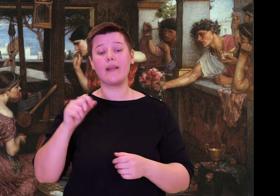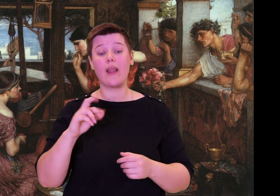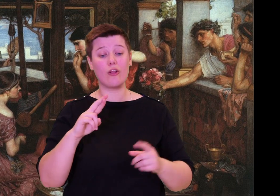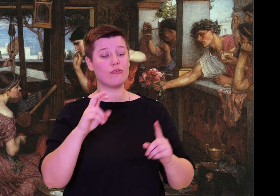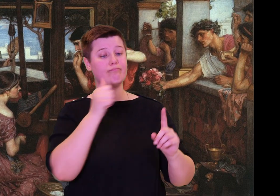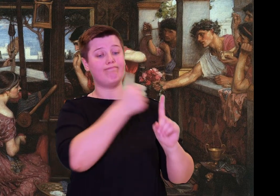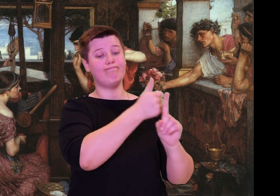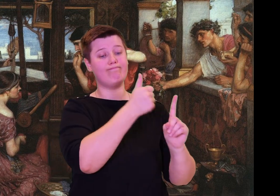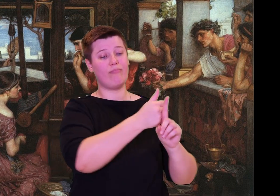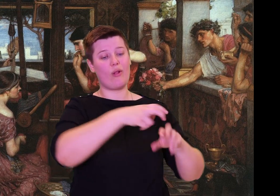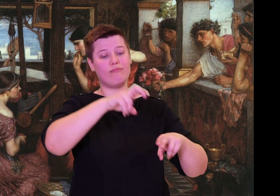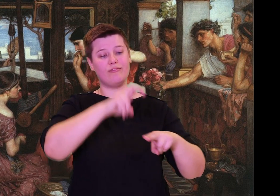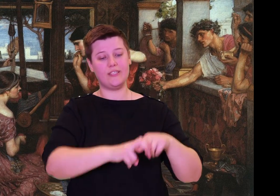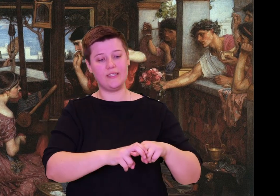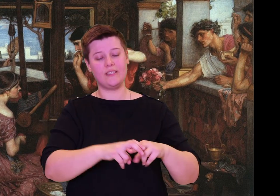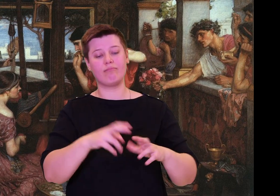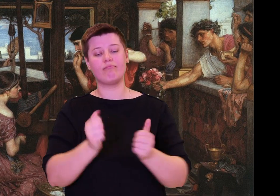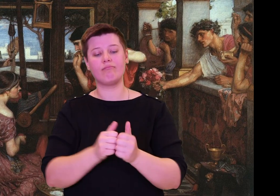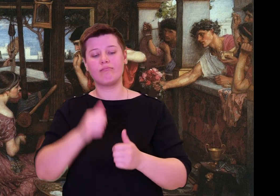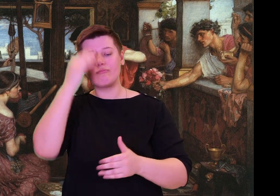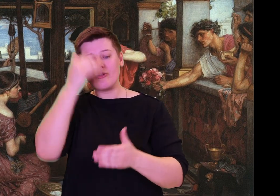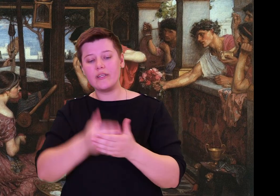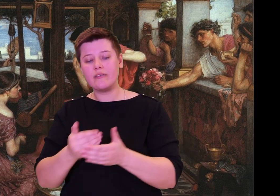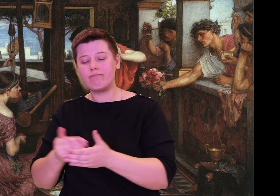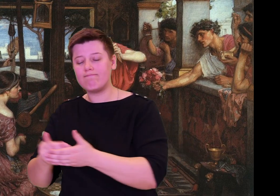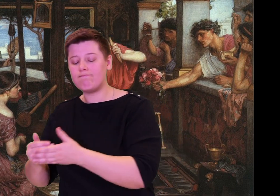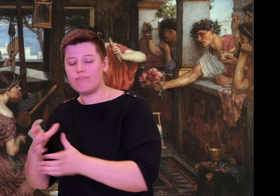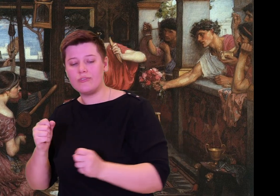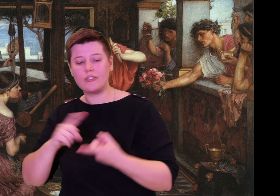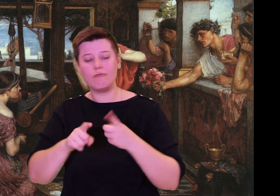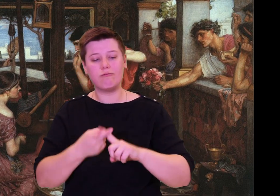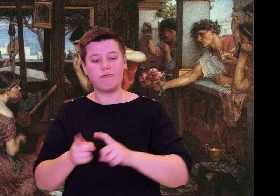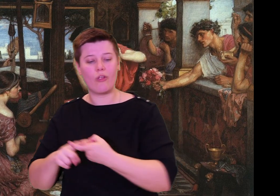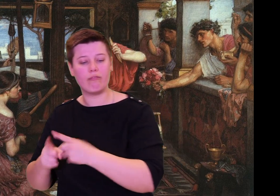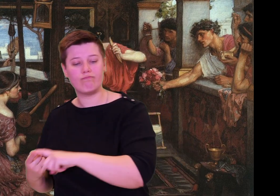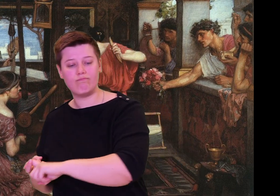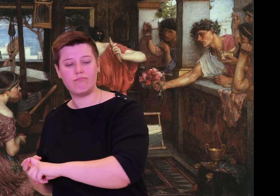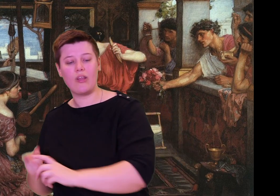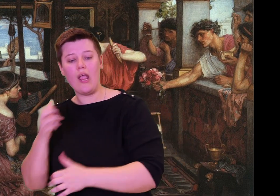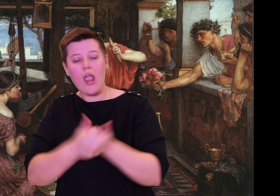approach and talk to him? I am quite inexperienced at making speeches, and as a